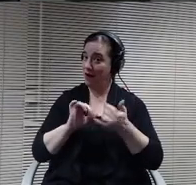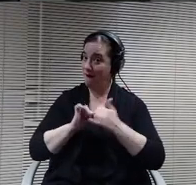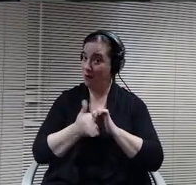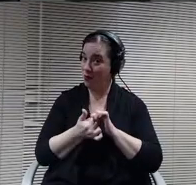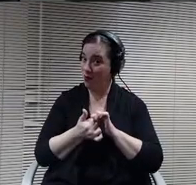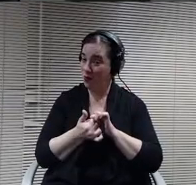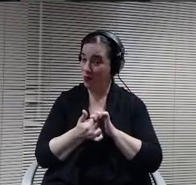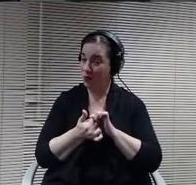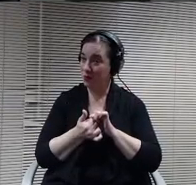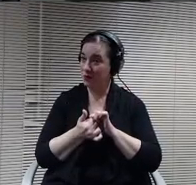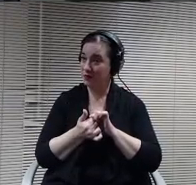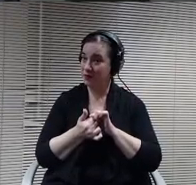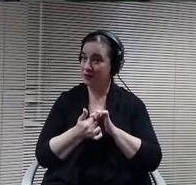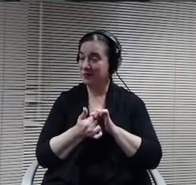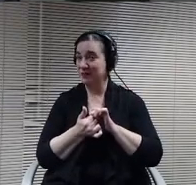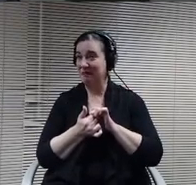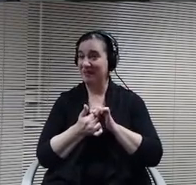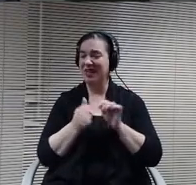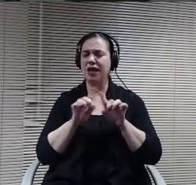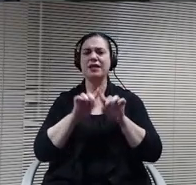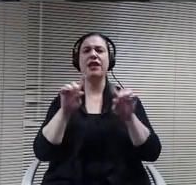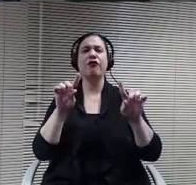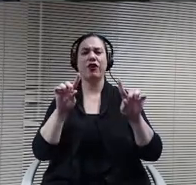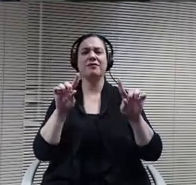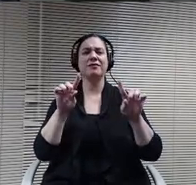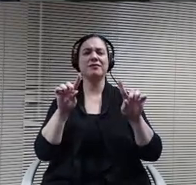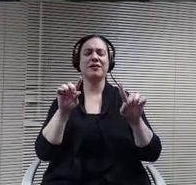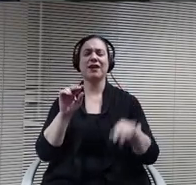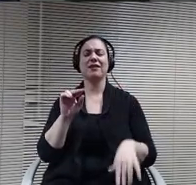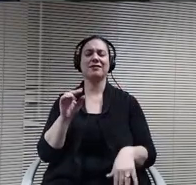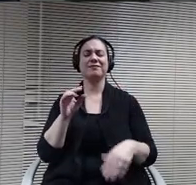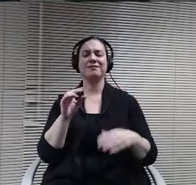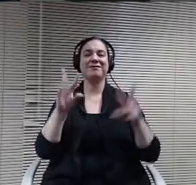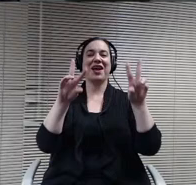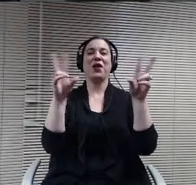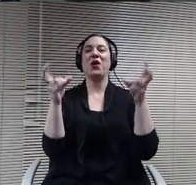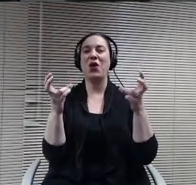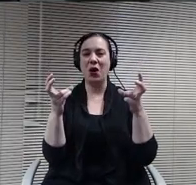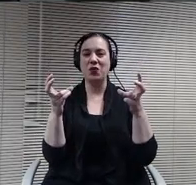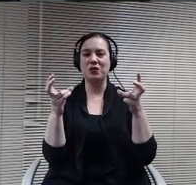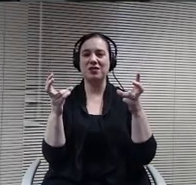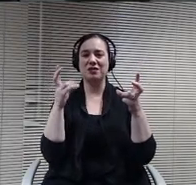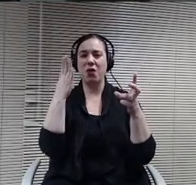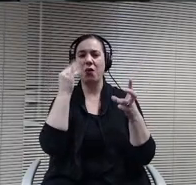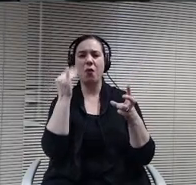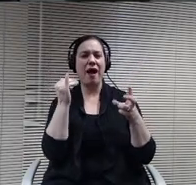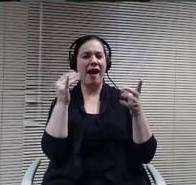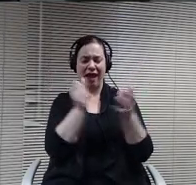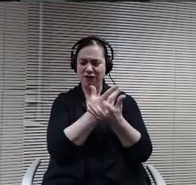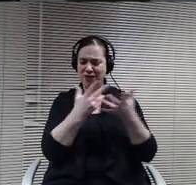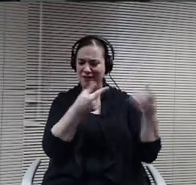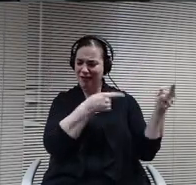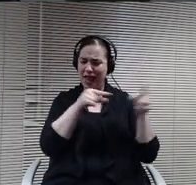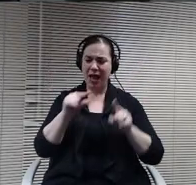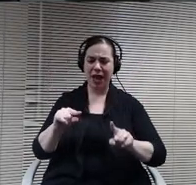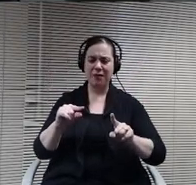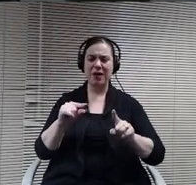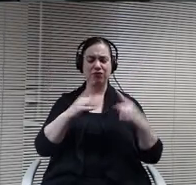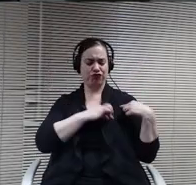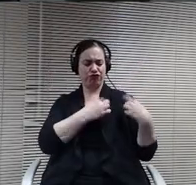A slightly different note, and that was just in in in light of everything that has happened this this past year. In